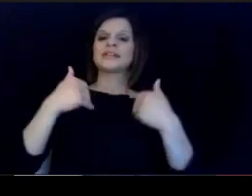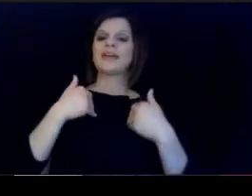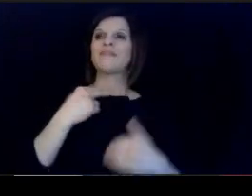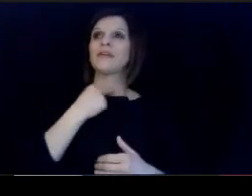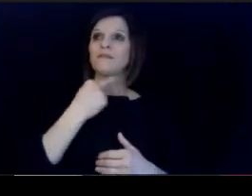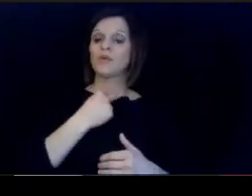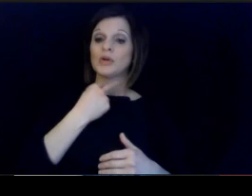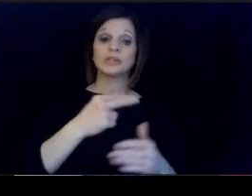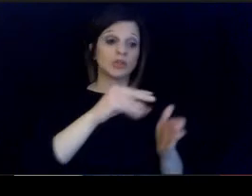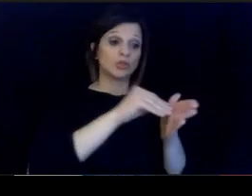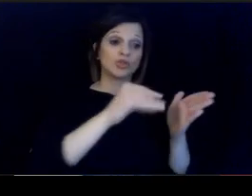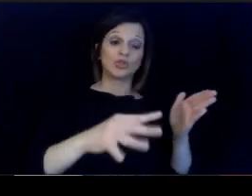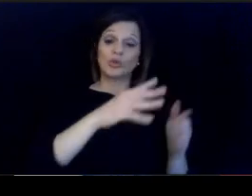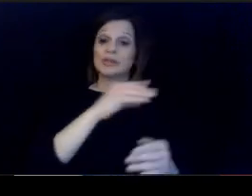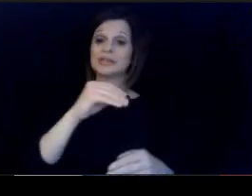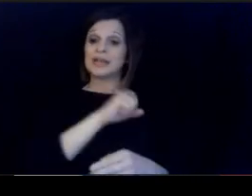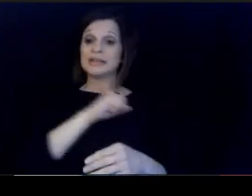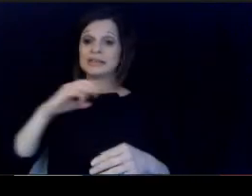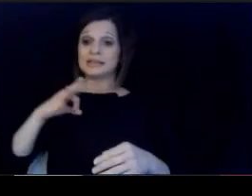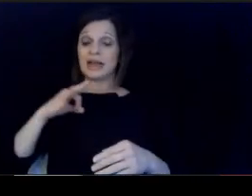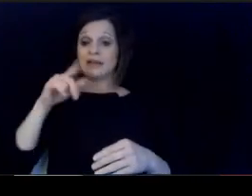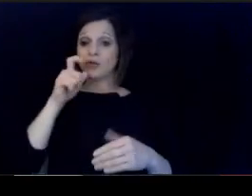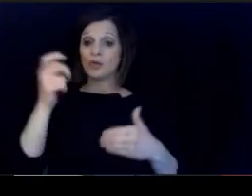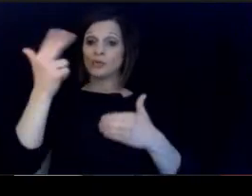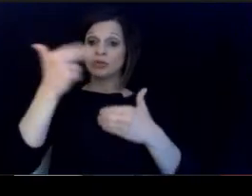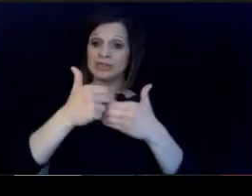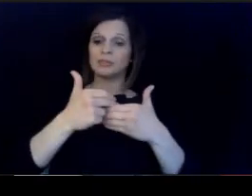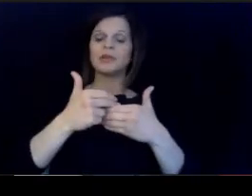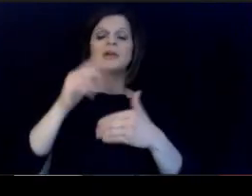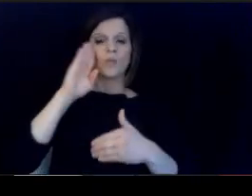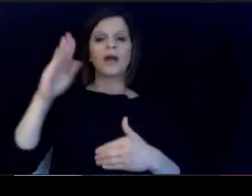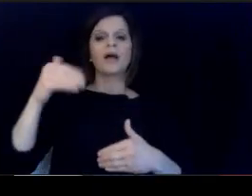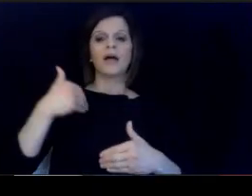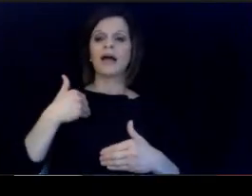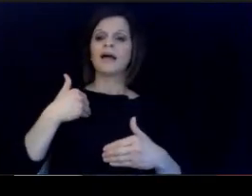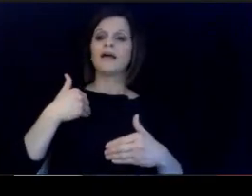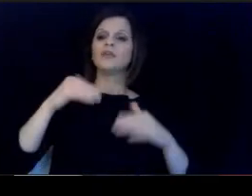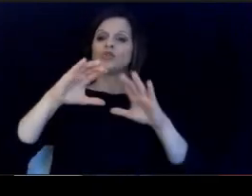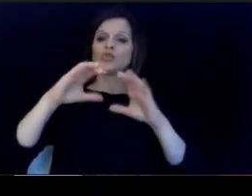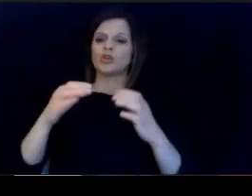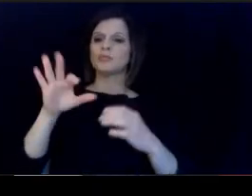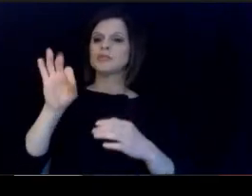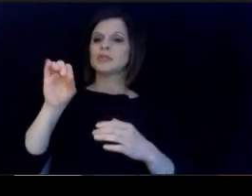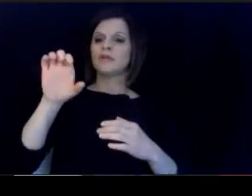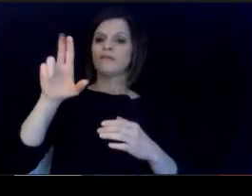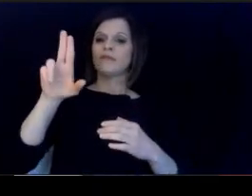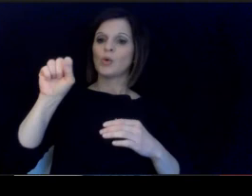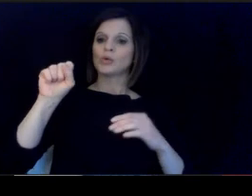A student participants and staff who participate in it. will have focus groups to talk about their.